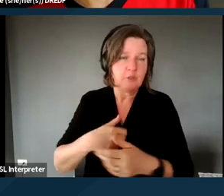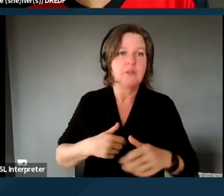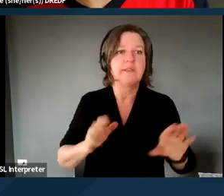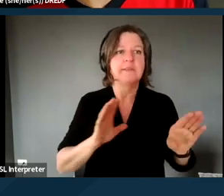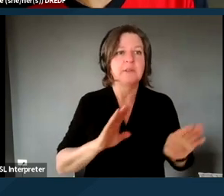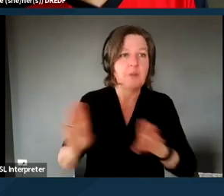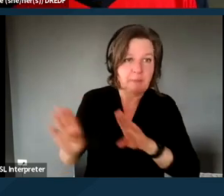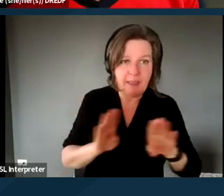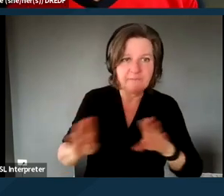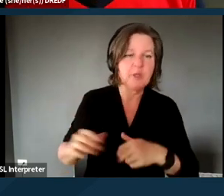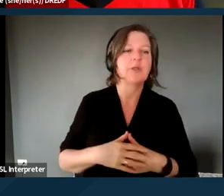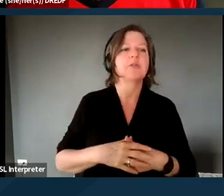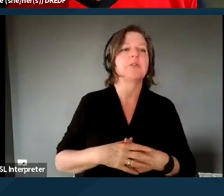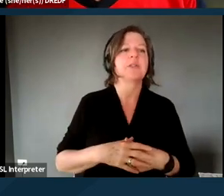the education of rights and responsibilities.